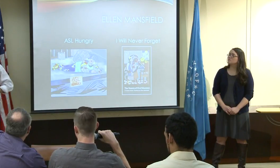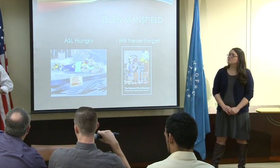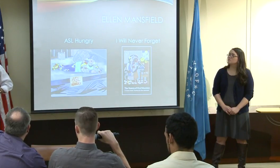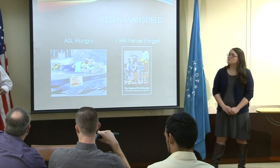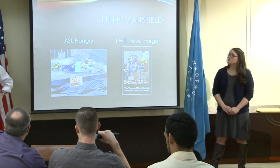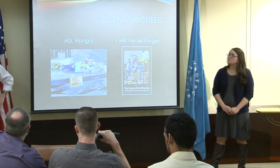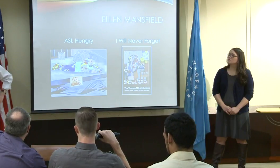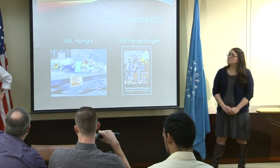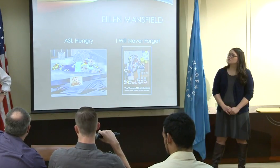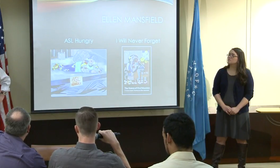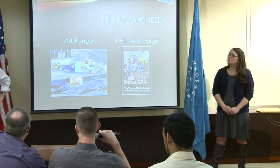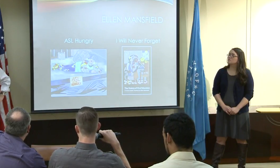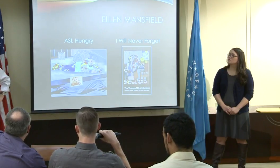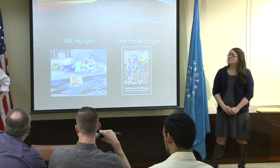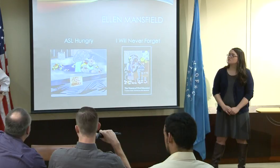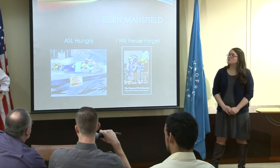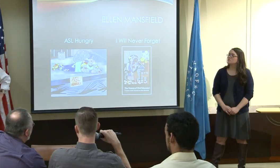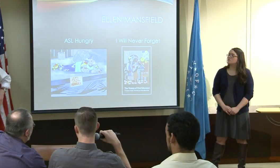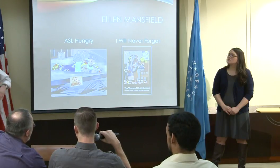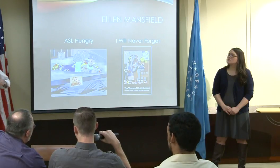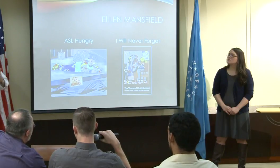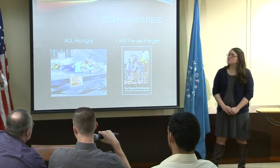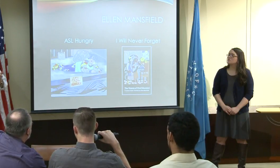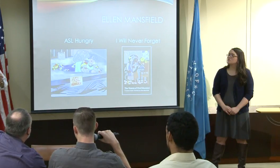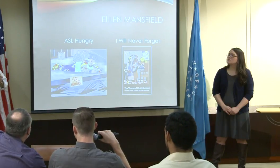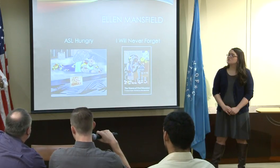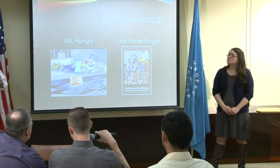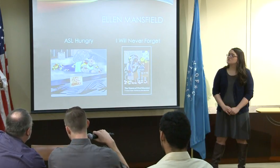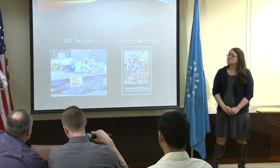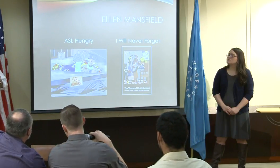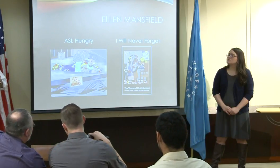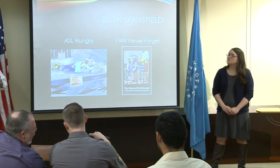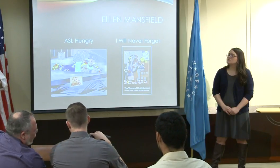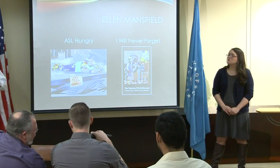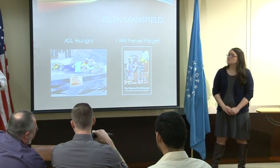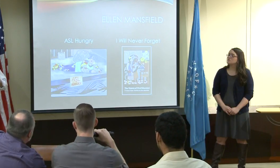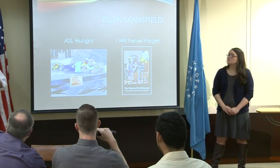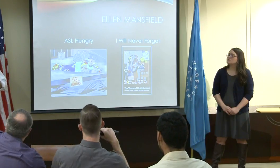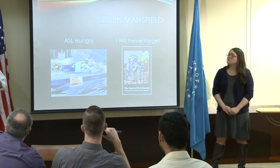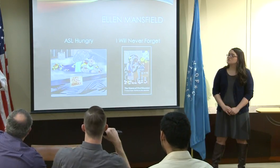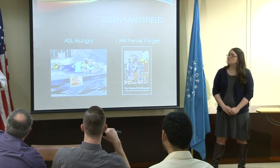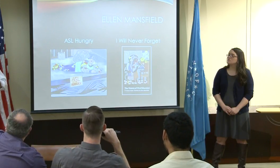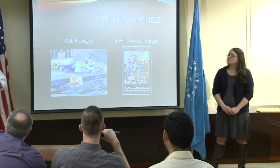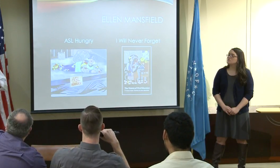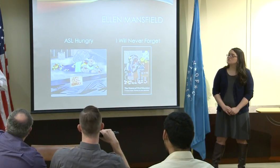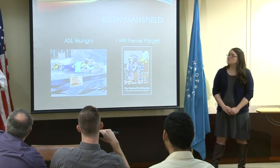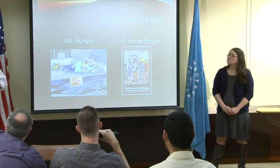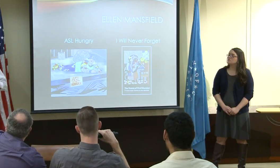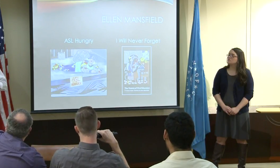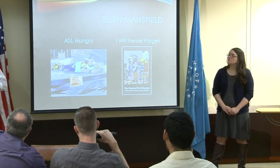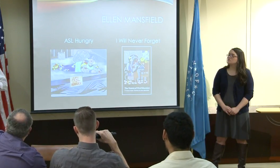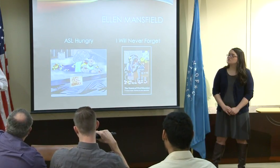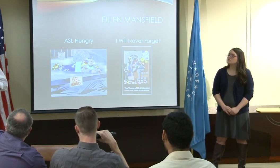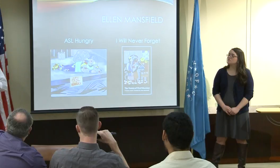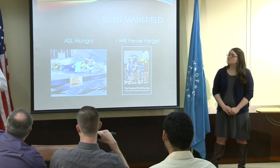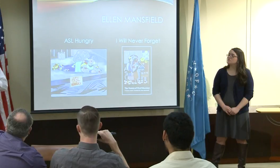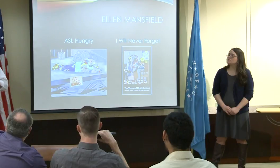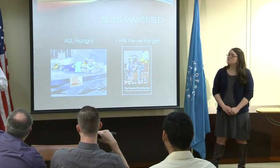to what people were saying. You know, no one enjoyed that, but it was only way